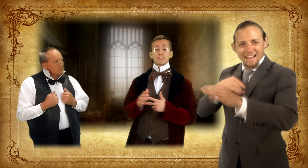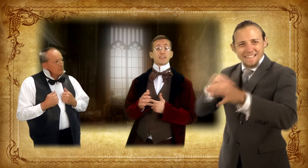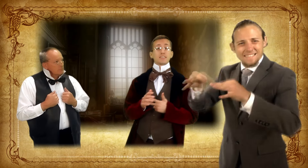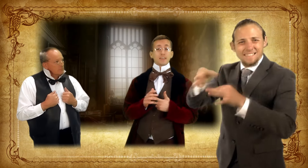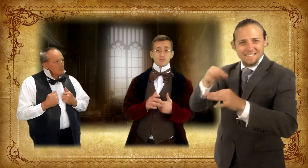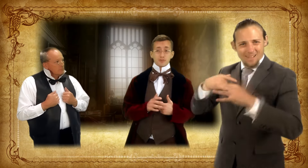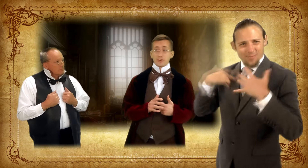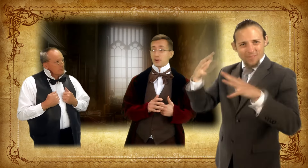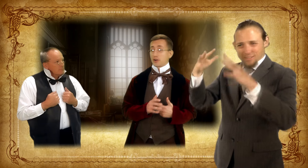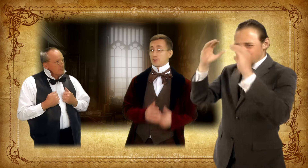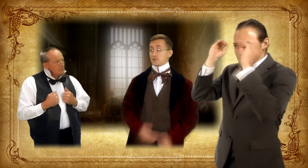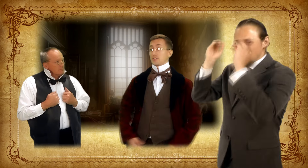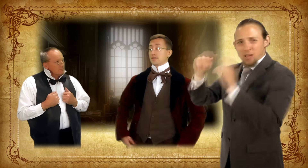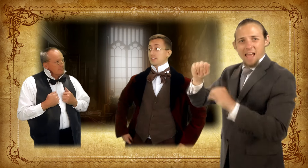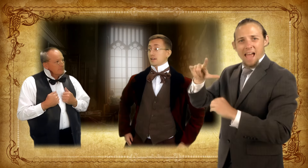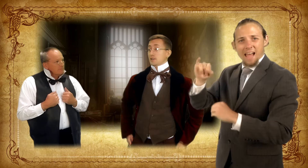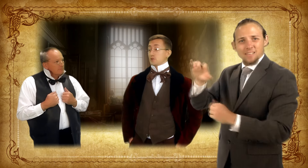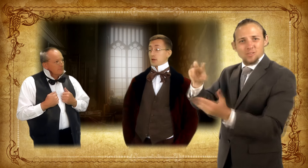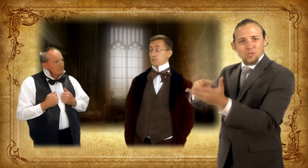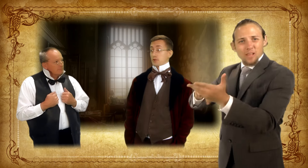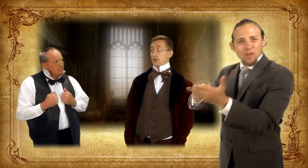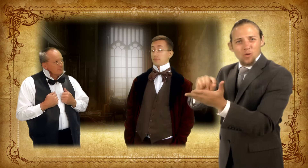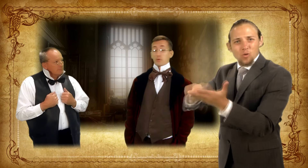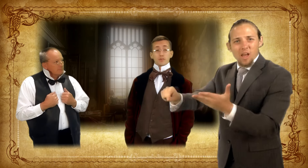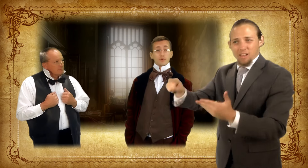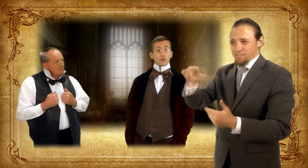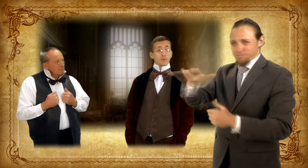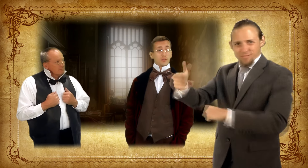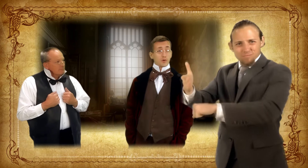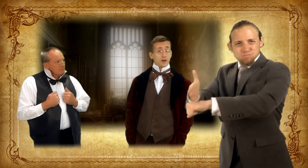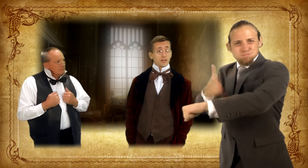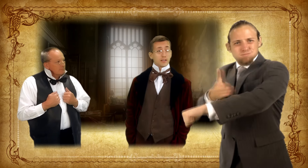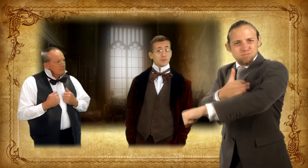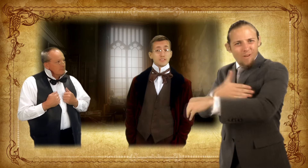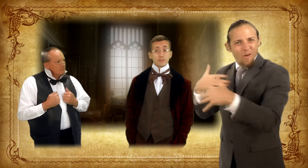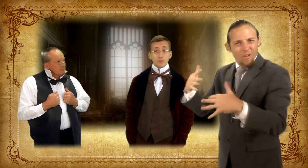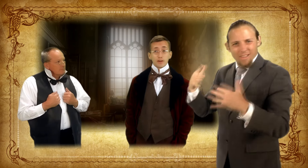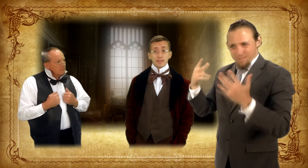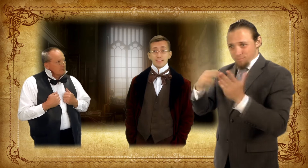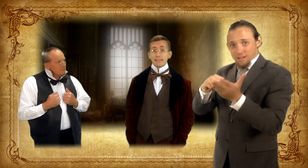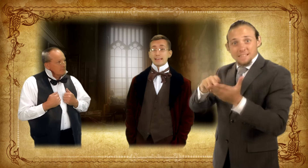Thomas described how he taught Alice reading, writing and finger-spelling to help her communicate.